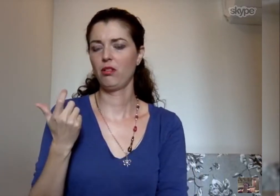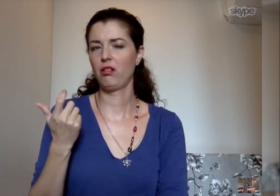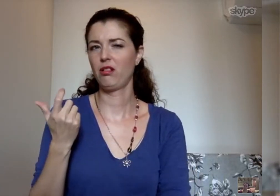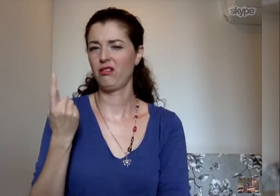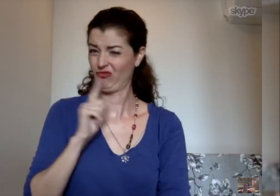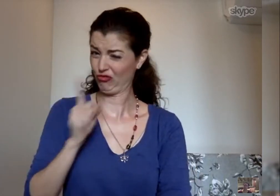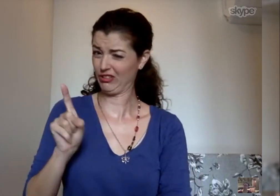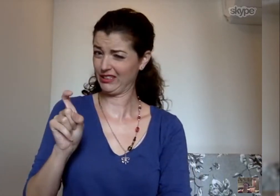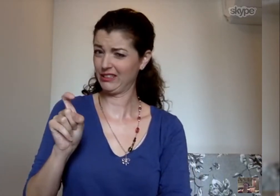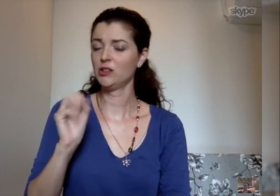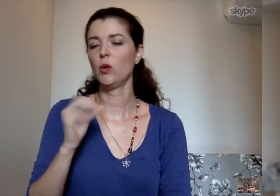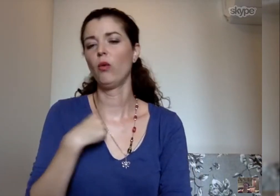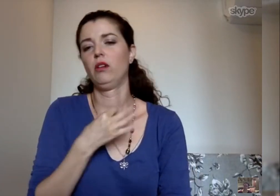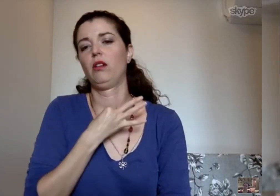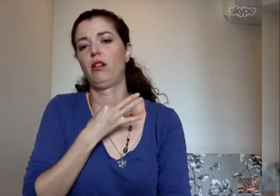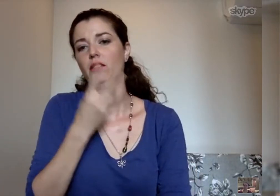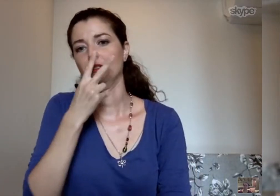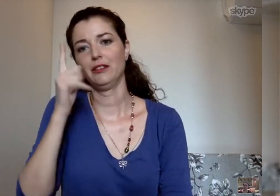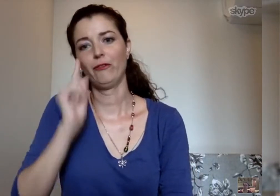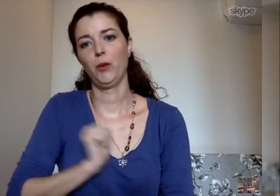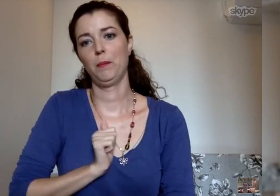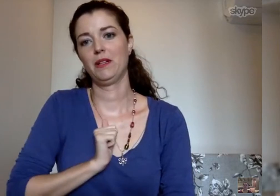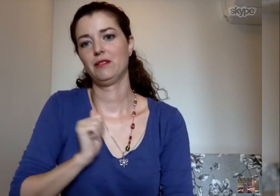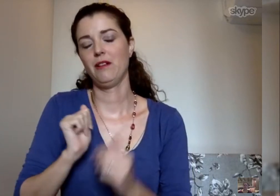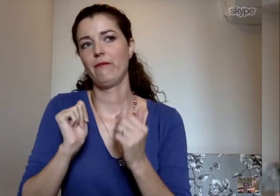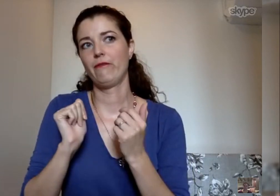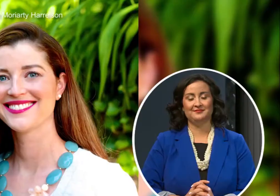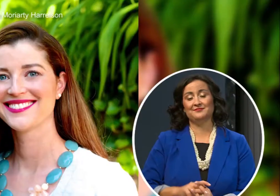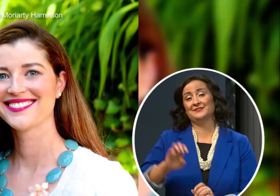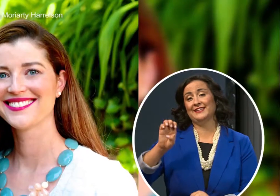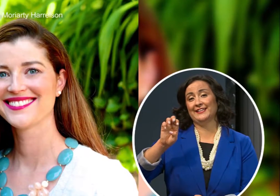if it was true. I wanted to see it for myself.”